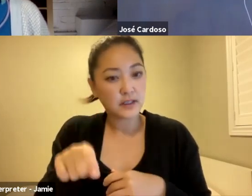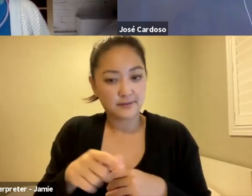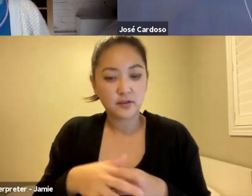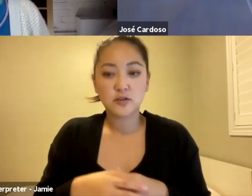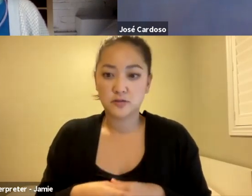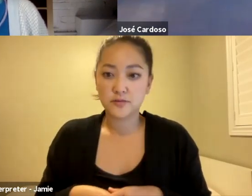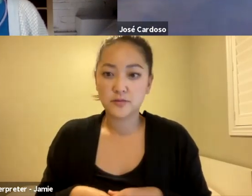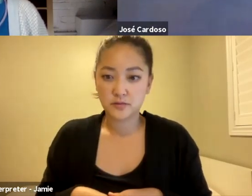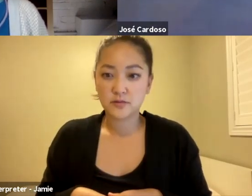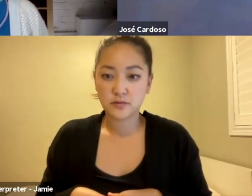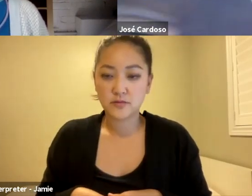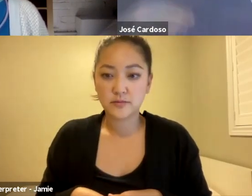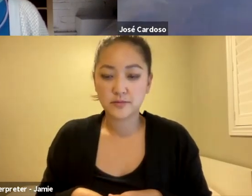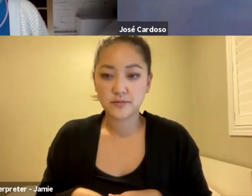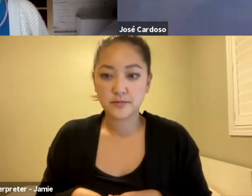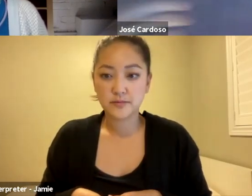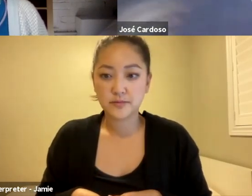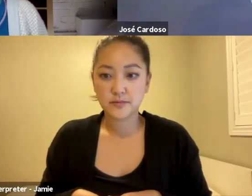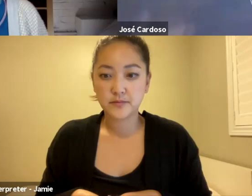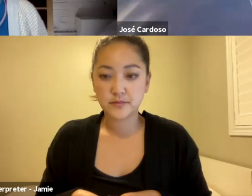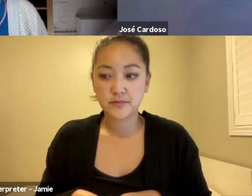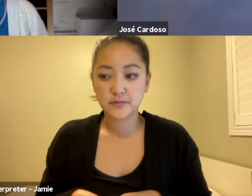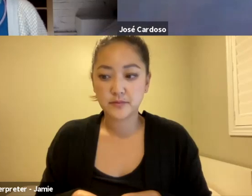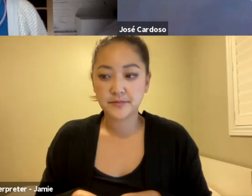for the perspective of all the friends that we shared filmmaking,